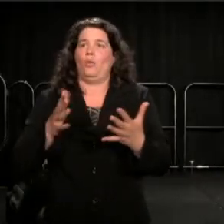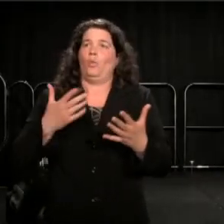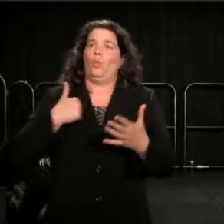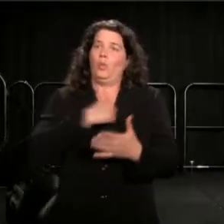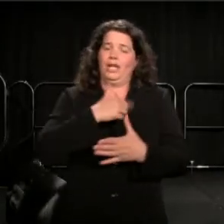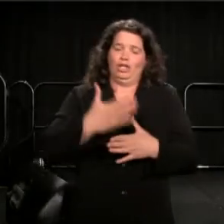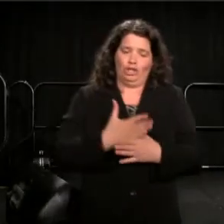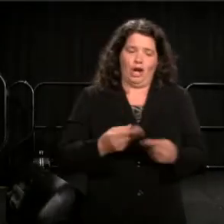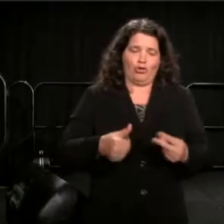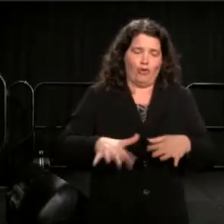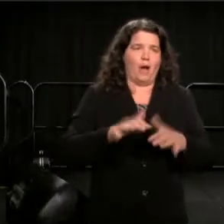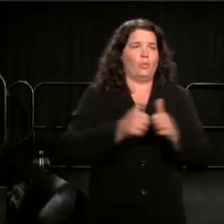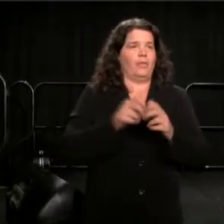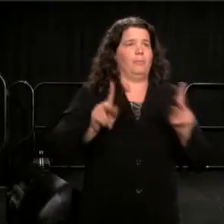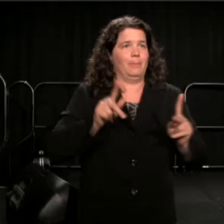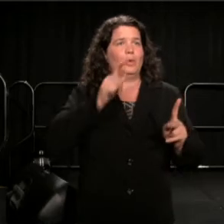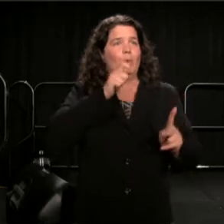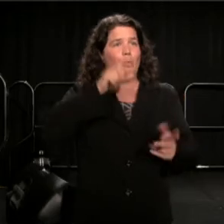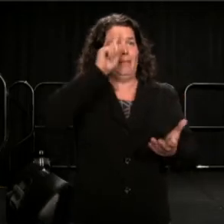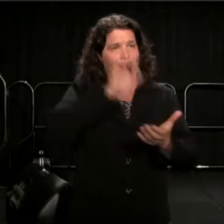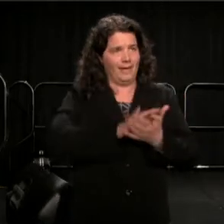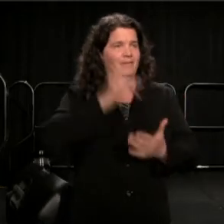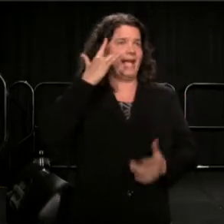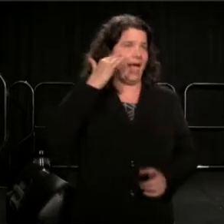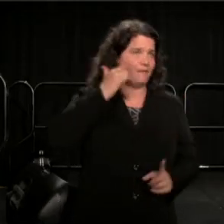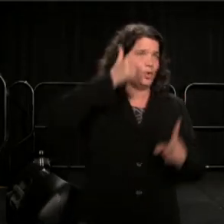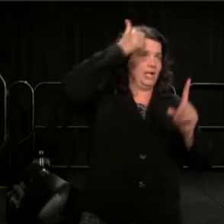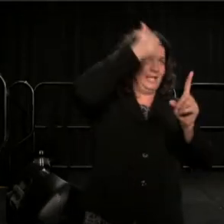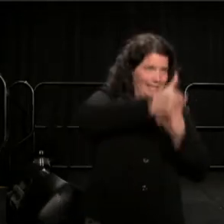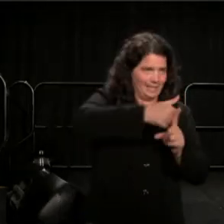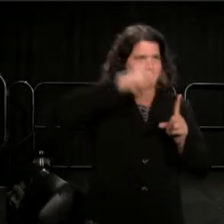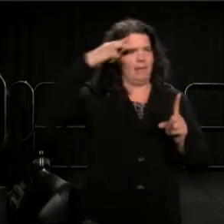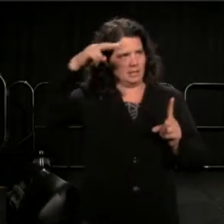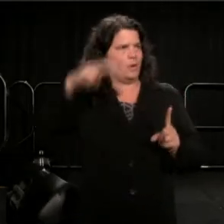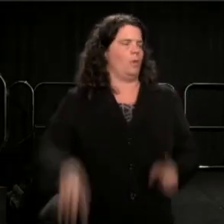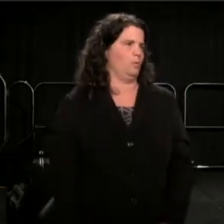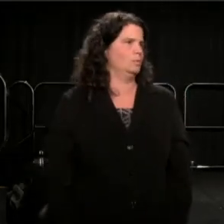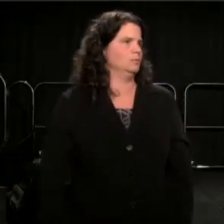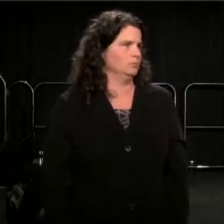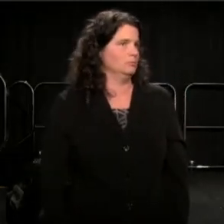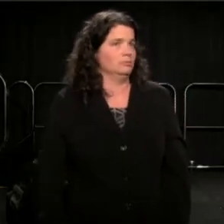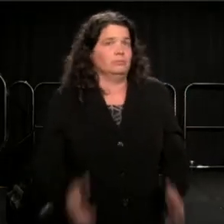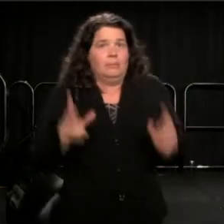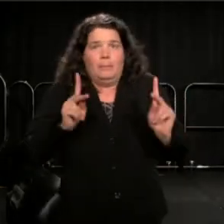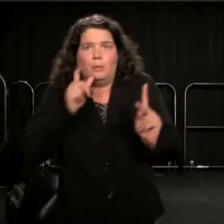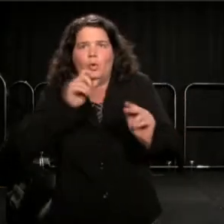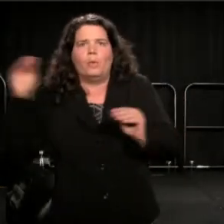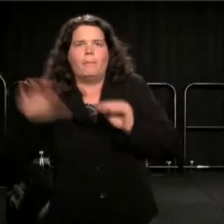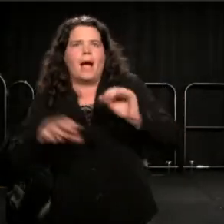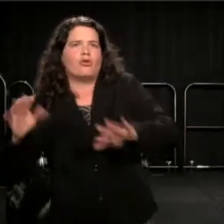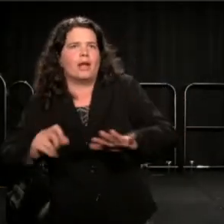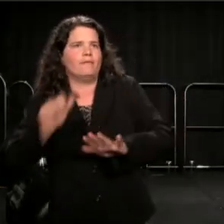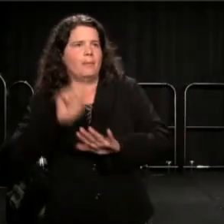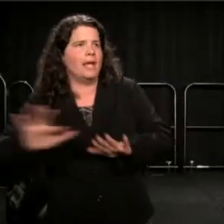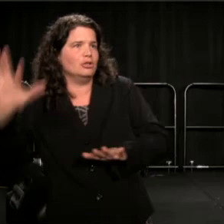Those who came in a variety of migrations from Asia, a variety of migrations from Europe,